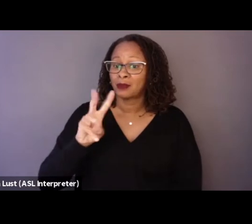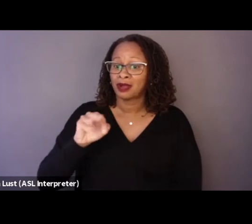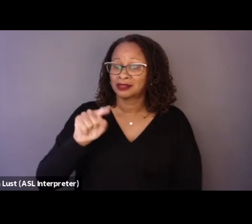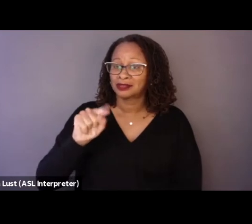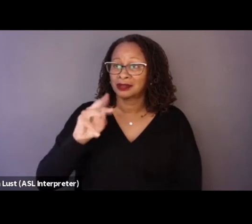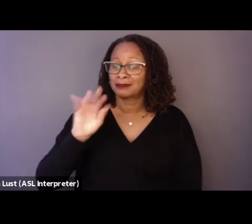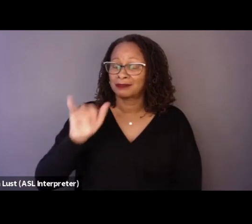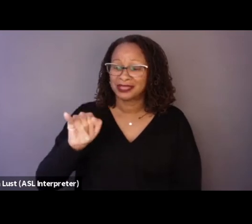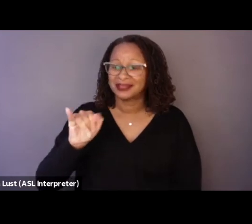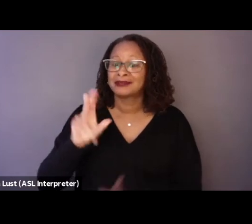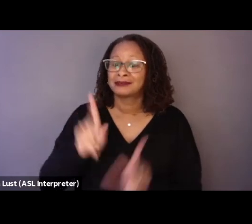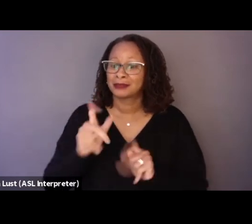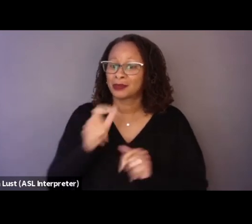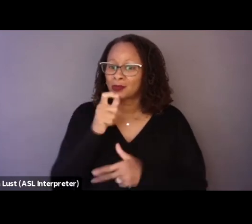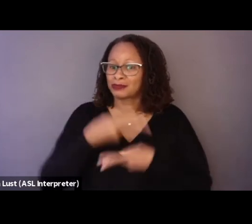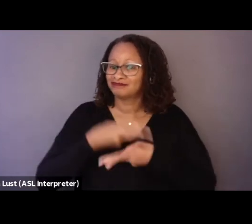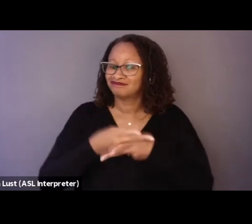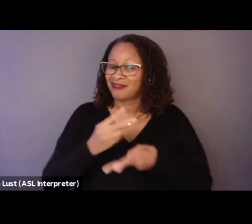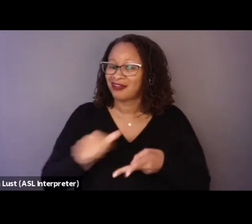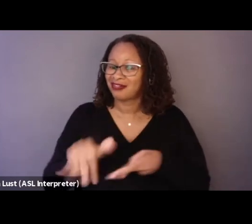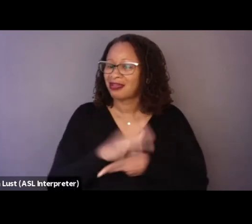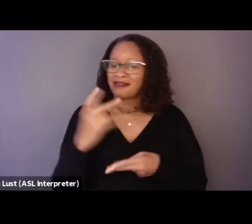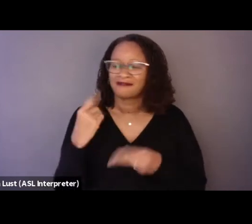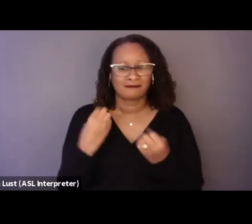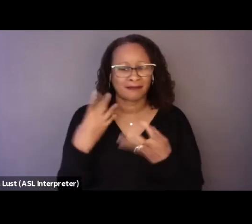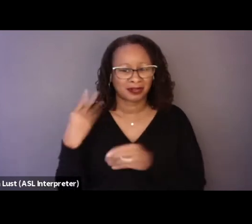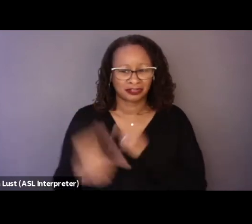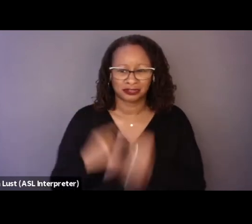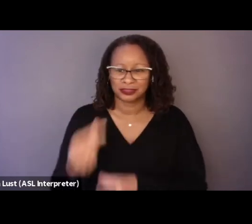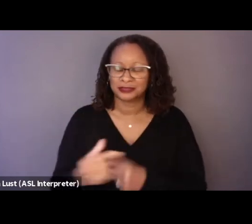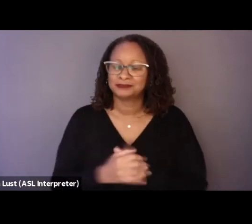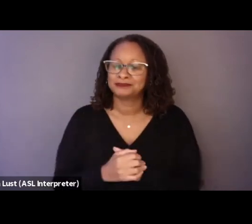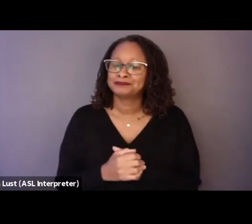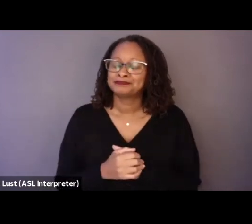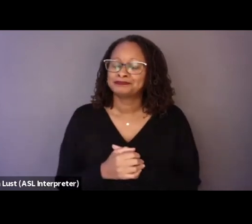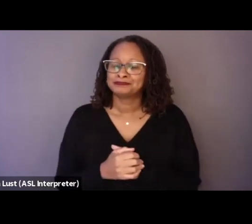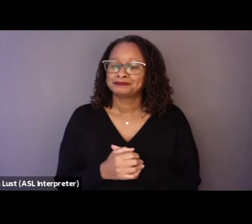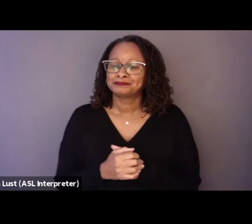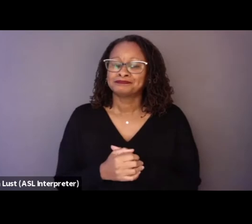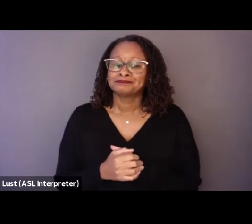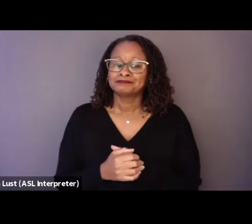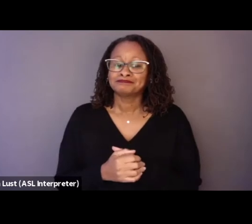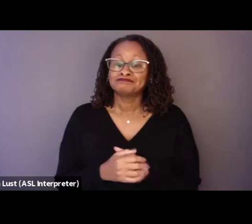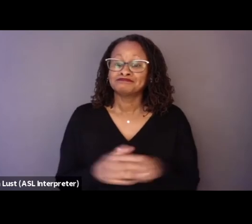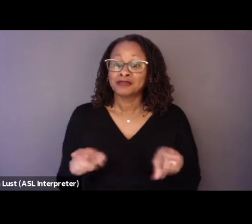who have been stewards of this land for generations. I'd also like to give a shout out